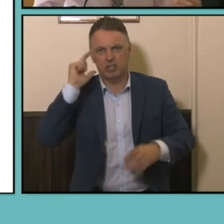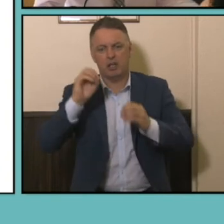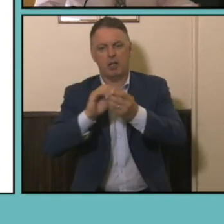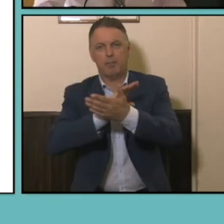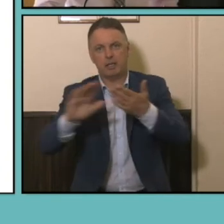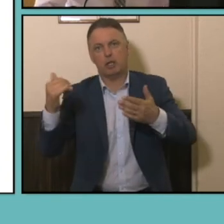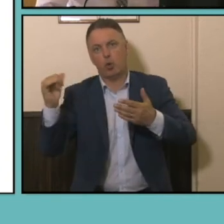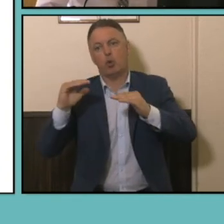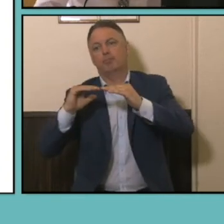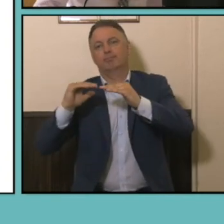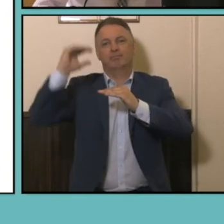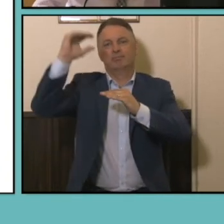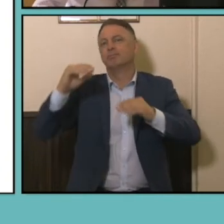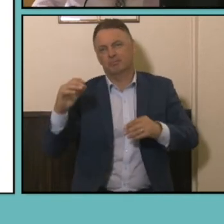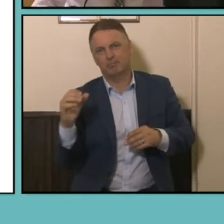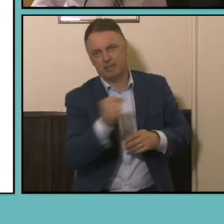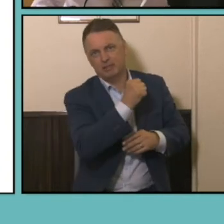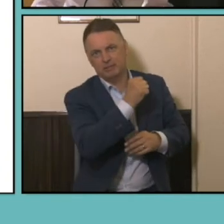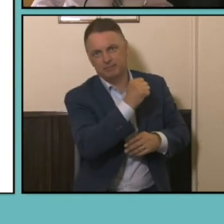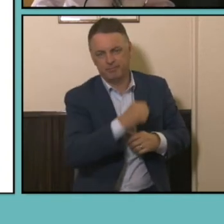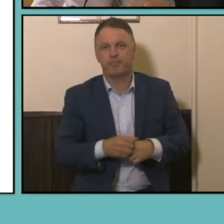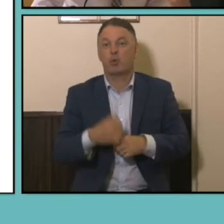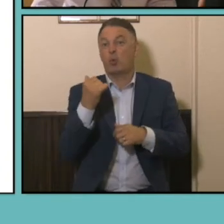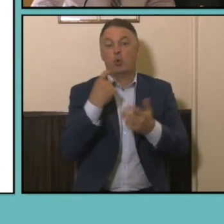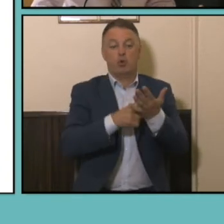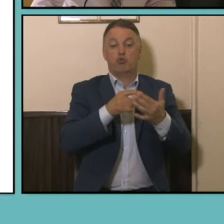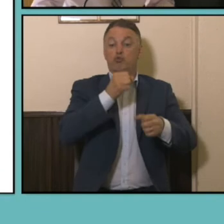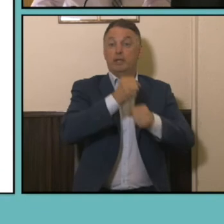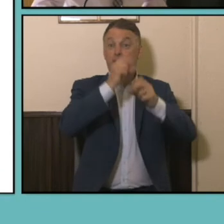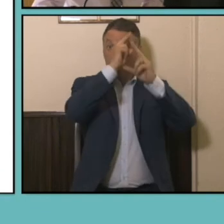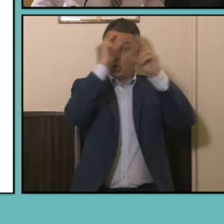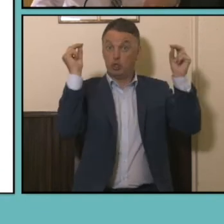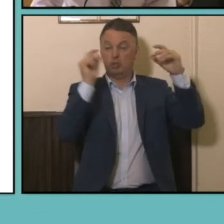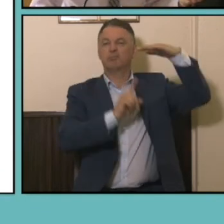qualified in that industry. Registered nurses what came out top. Accountants